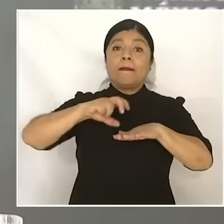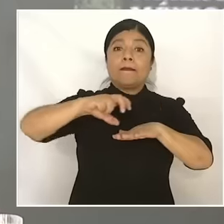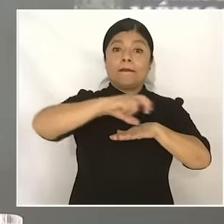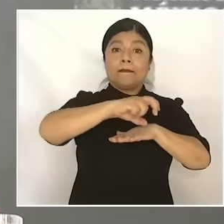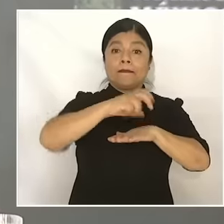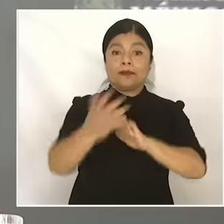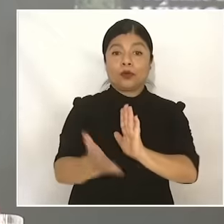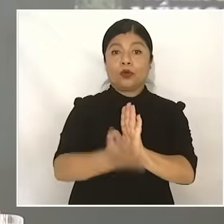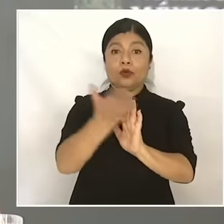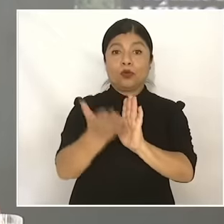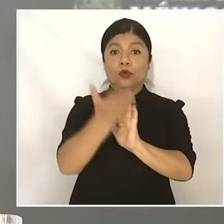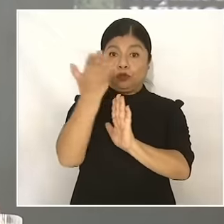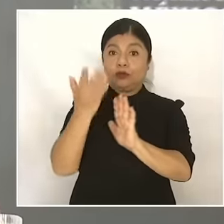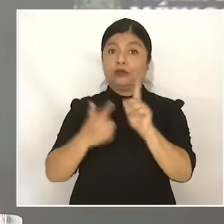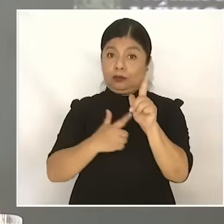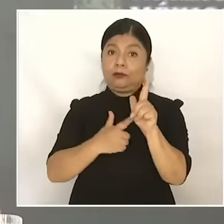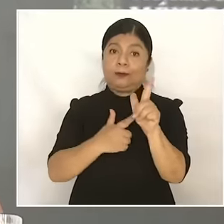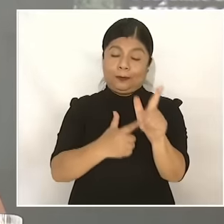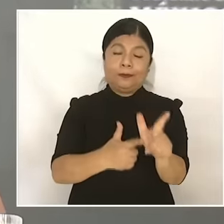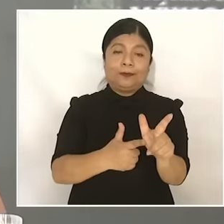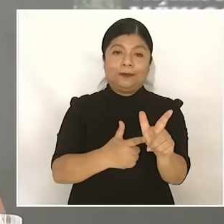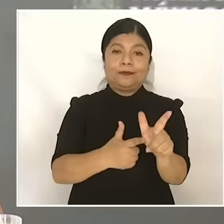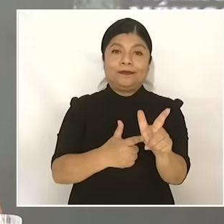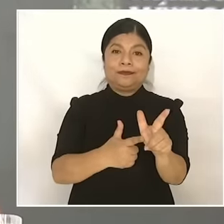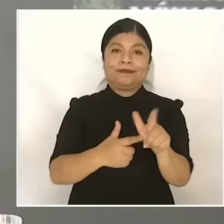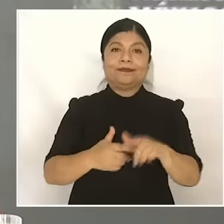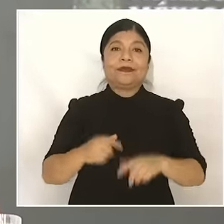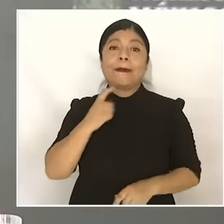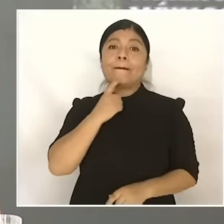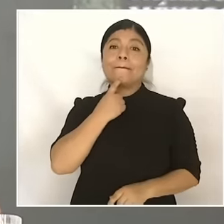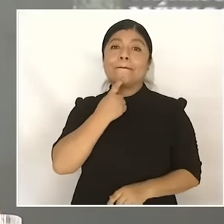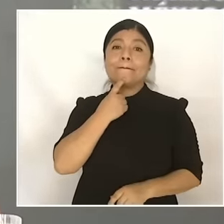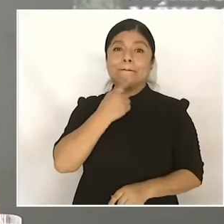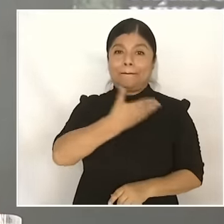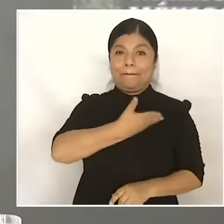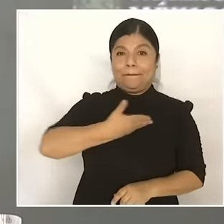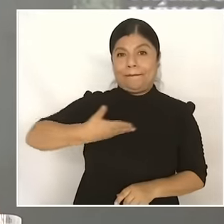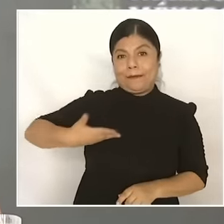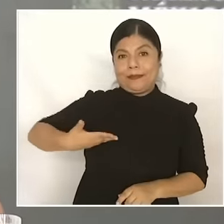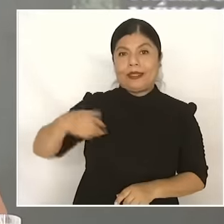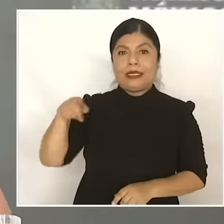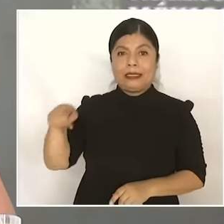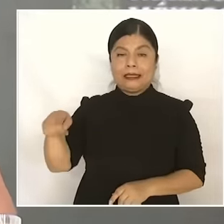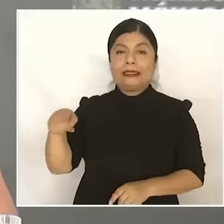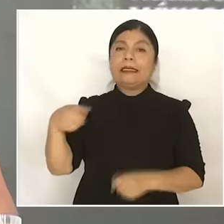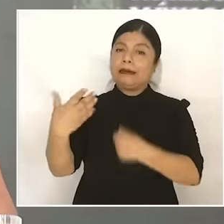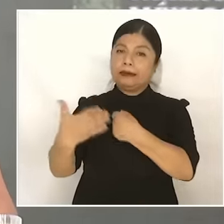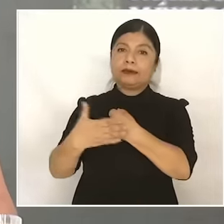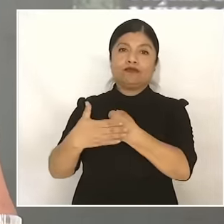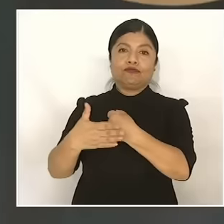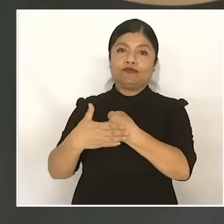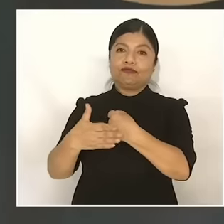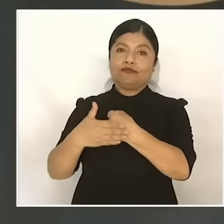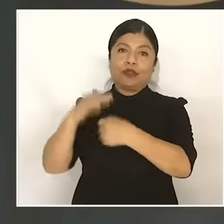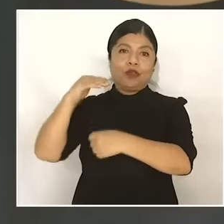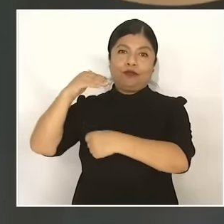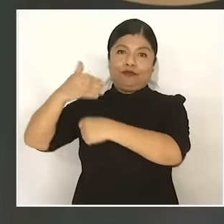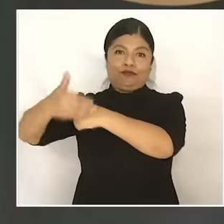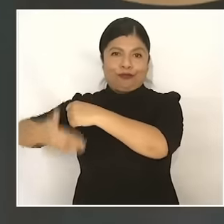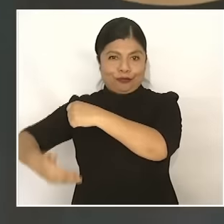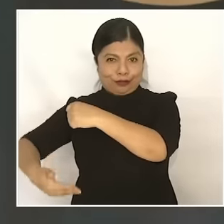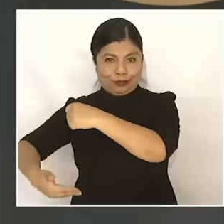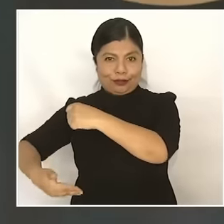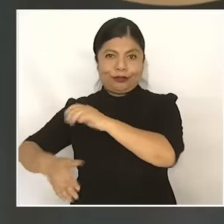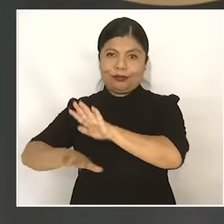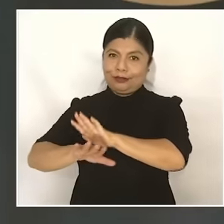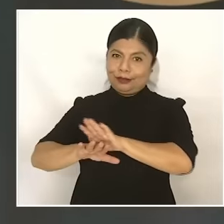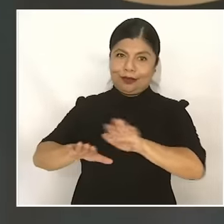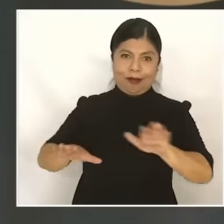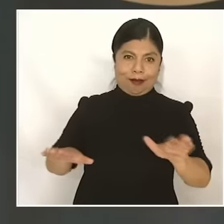because now the president is going to leave all the kilometers that go around the Peninsula.